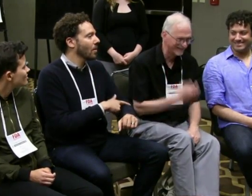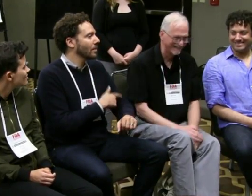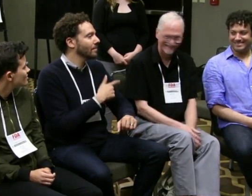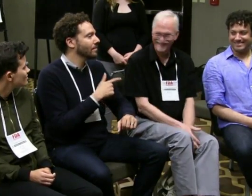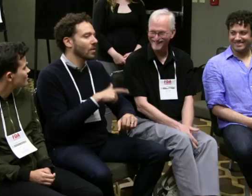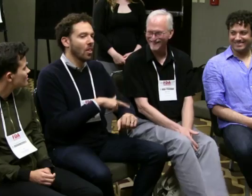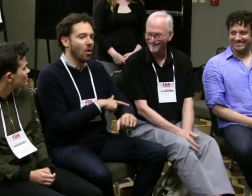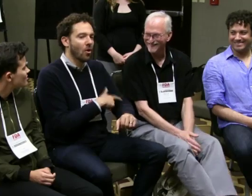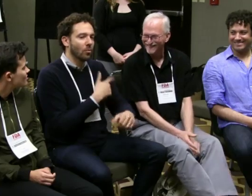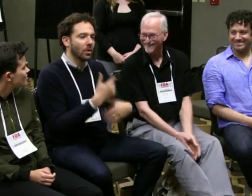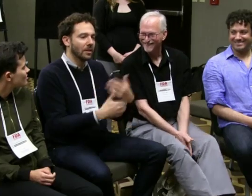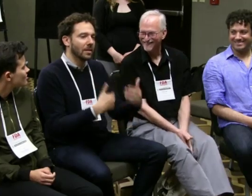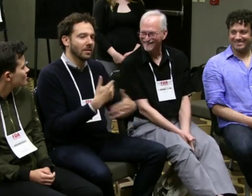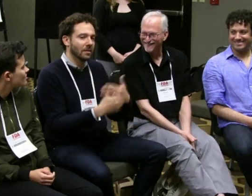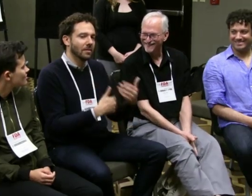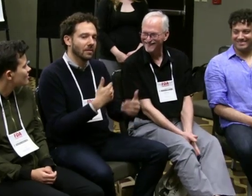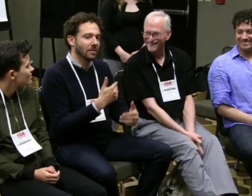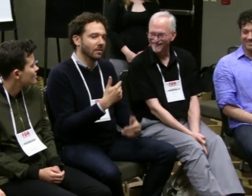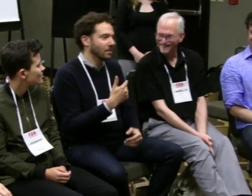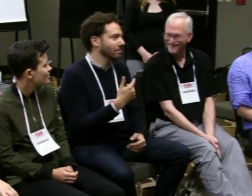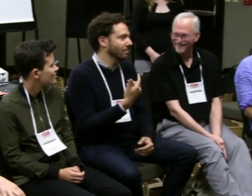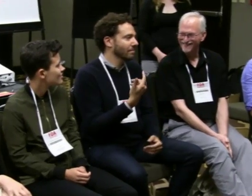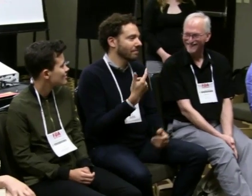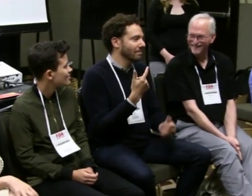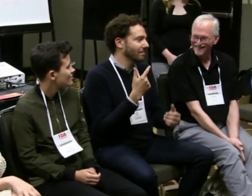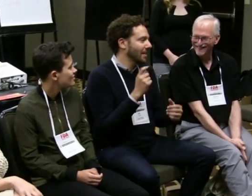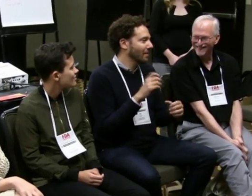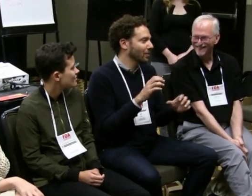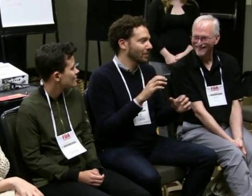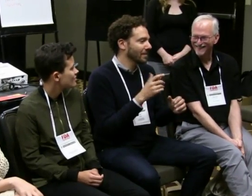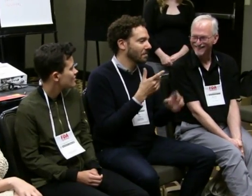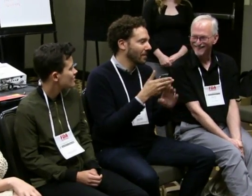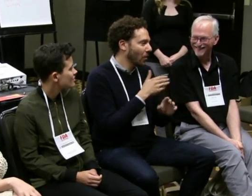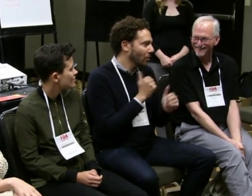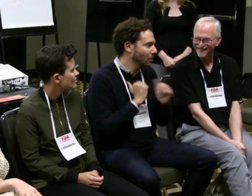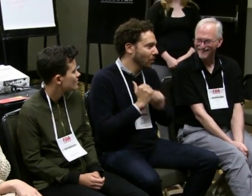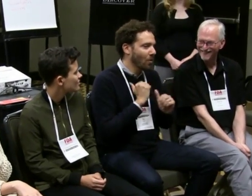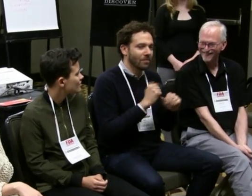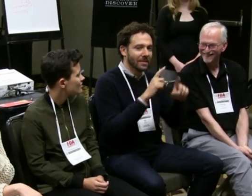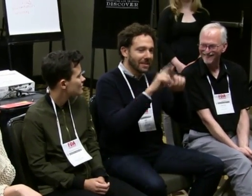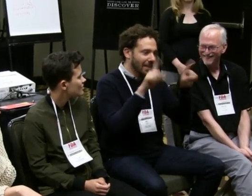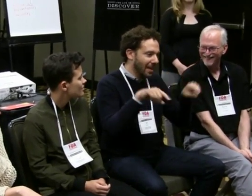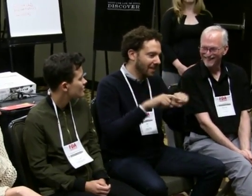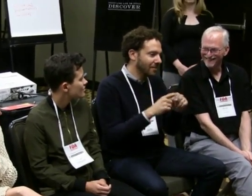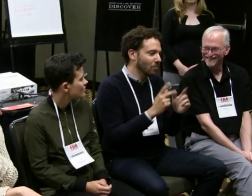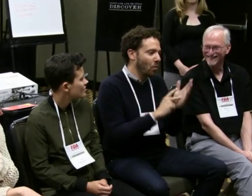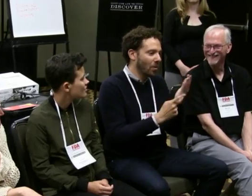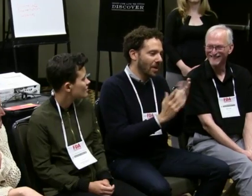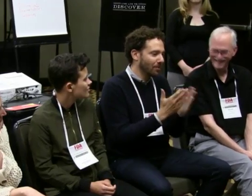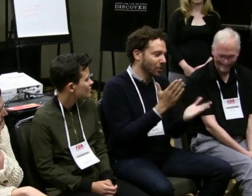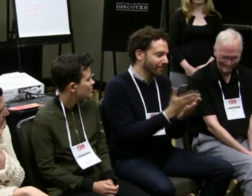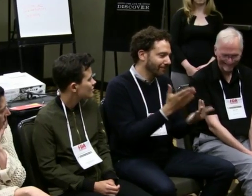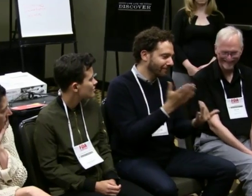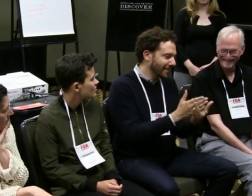He was a little grouchy, but so it goes. (translator) It's a long process. You have to do it before the show.